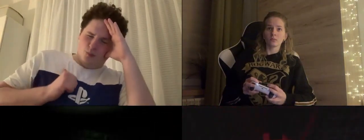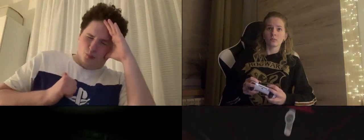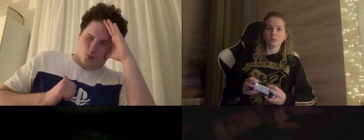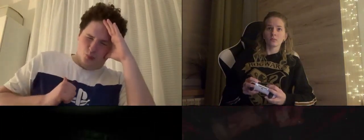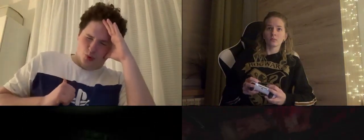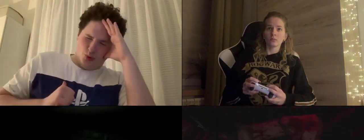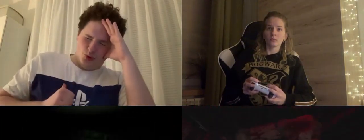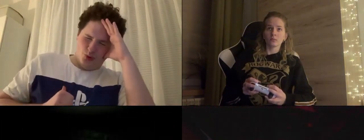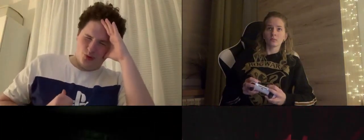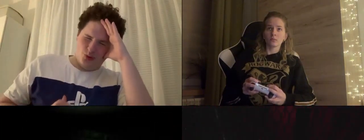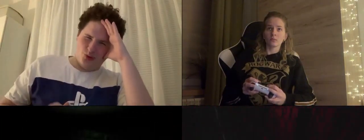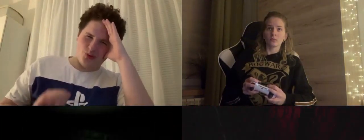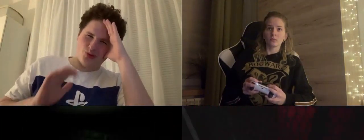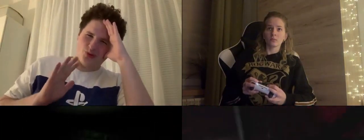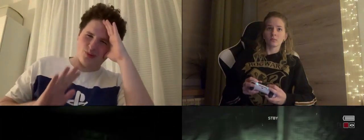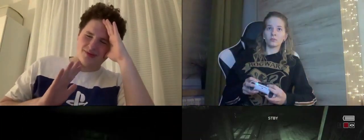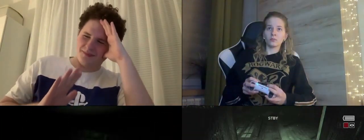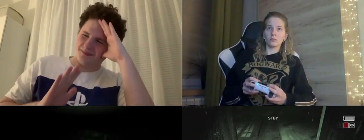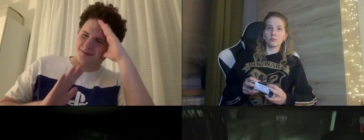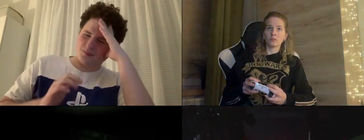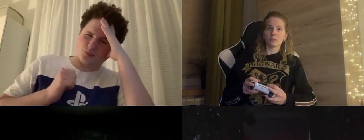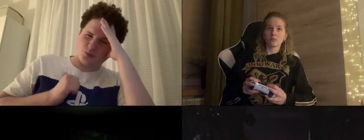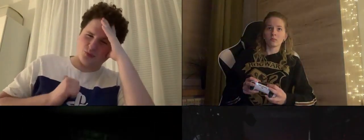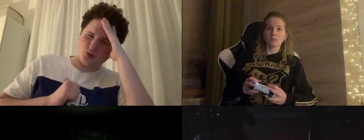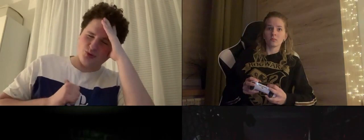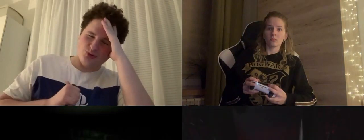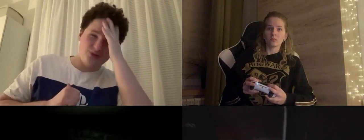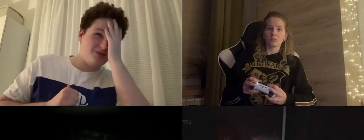.... Relax